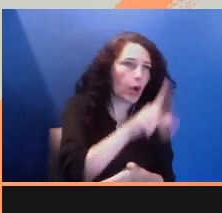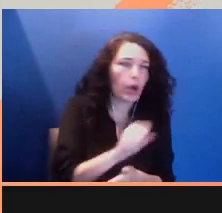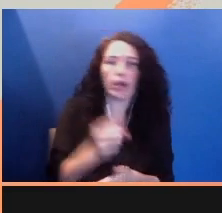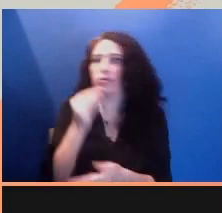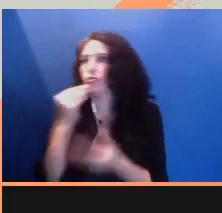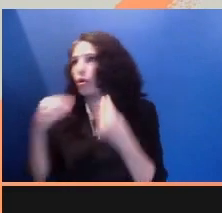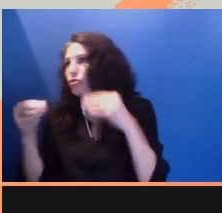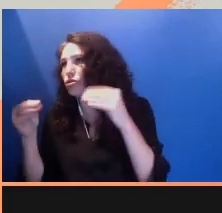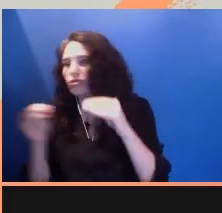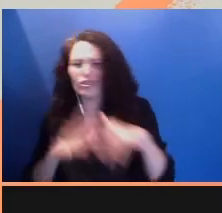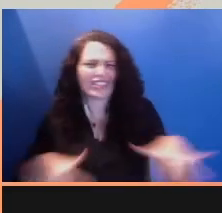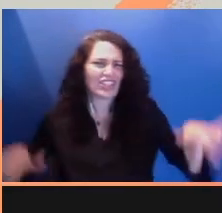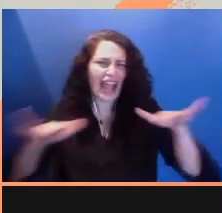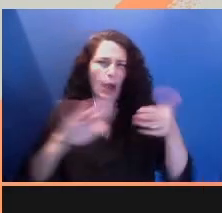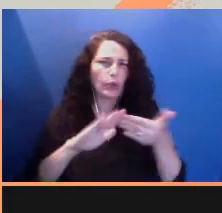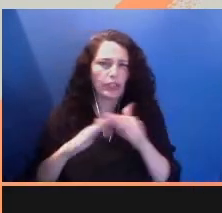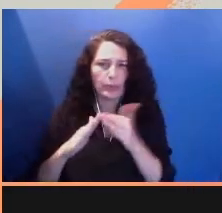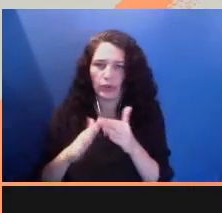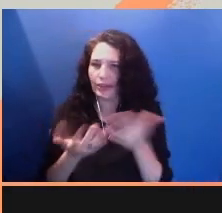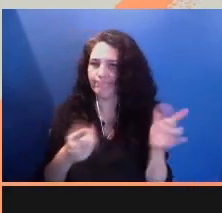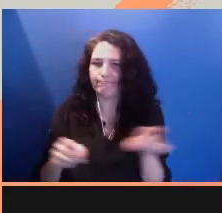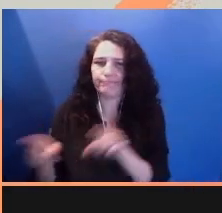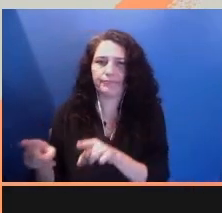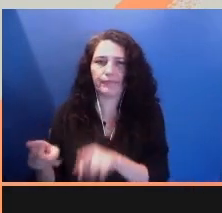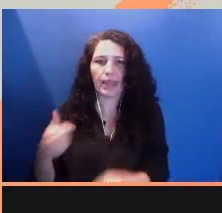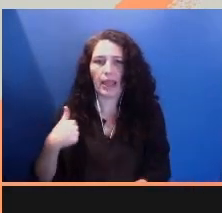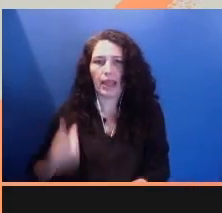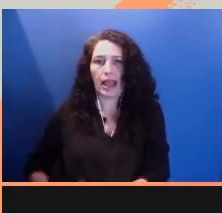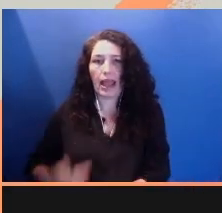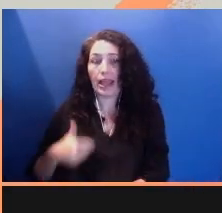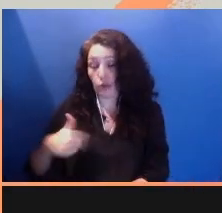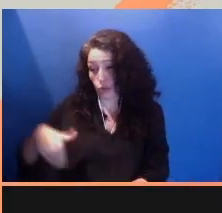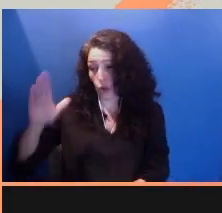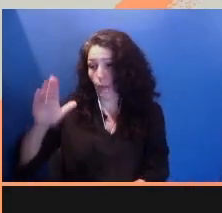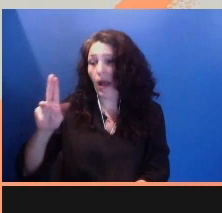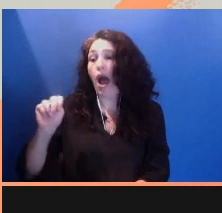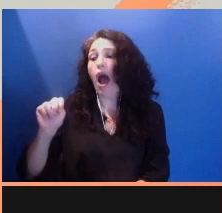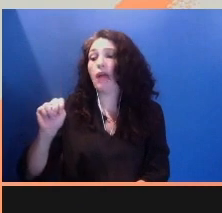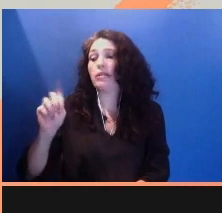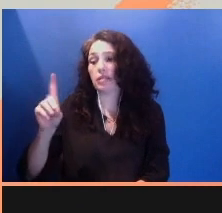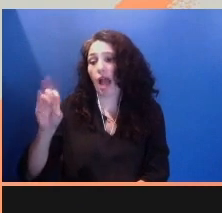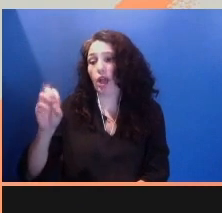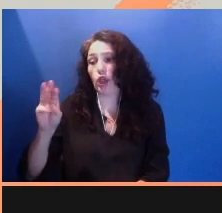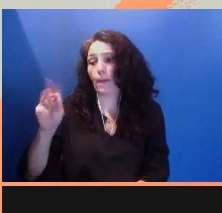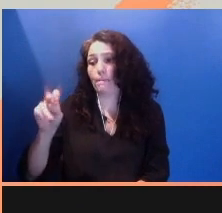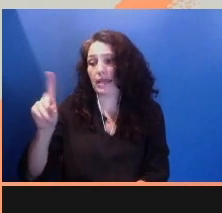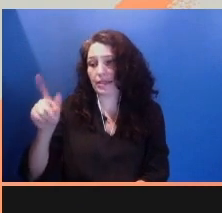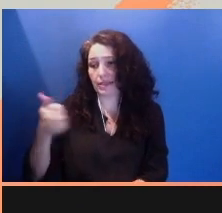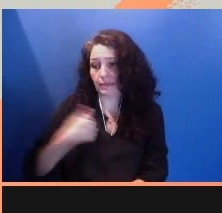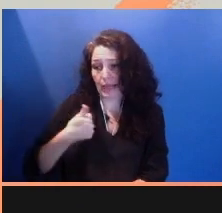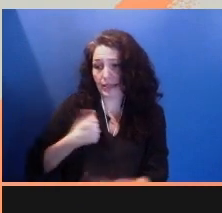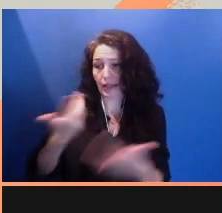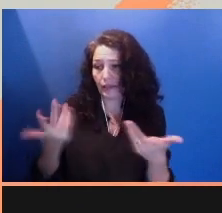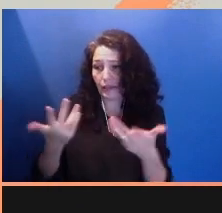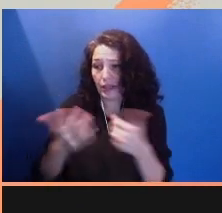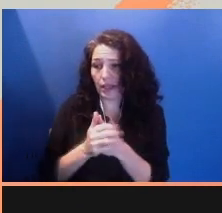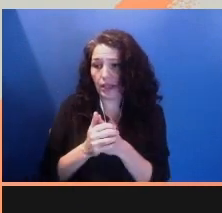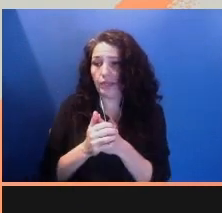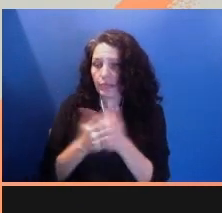As a Latinx writer and director who grew up undocumented myself, but who is a scholar of history,